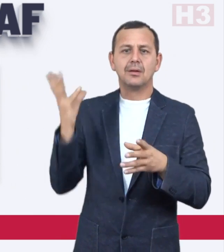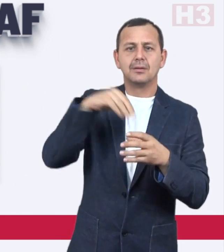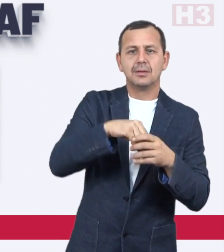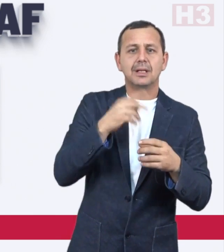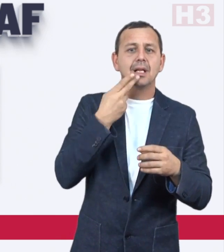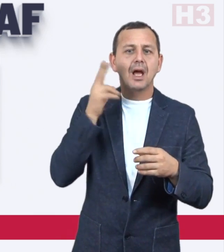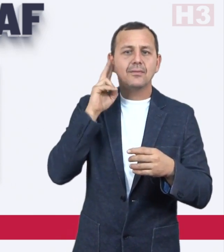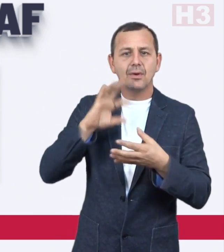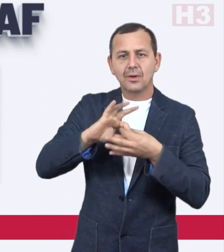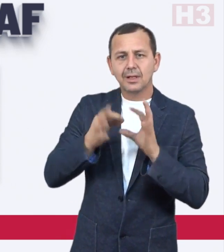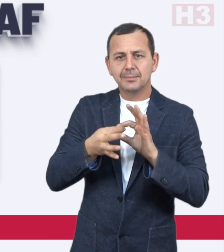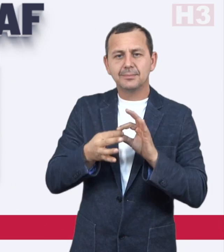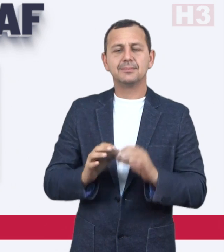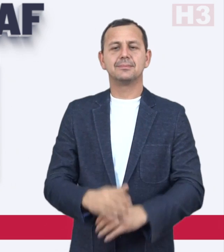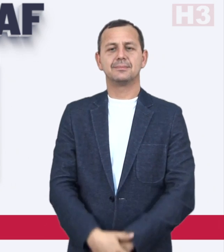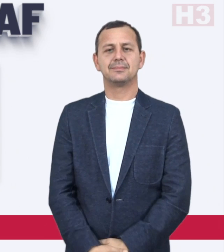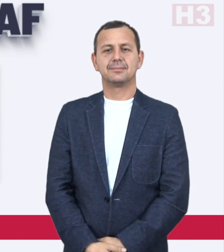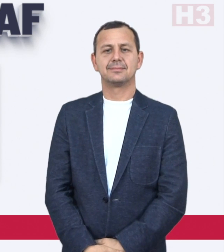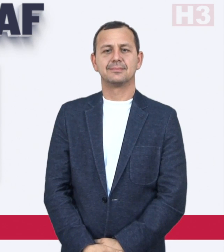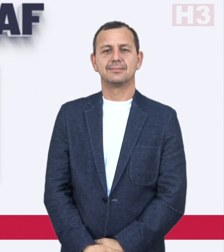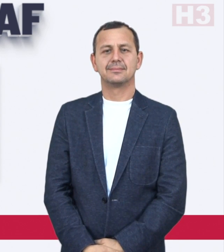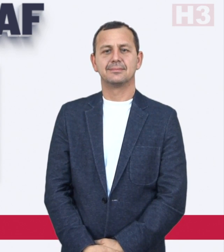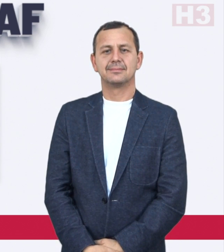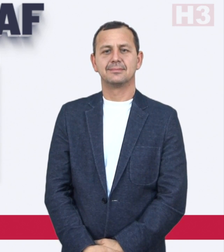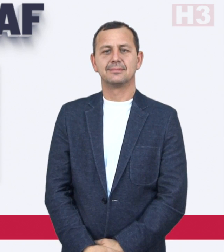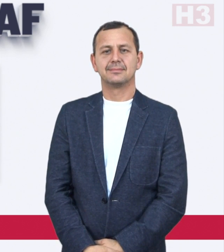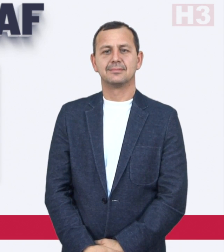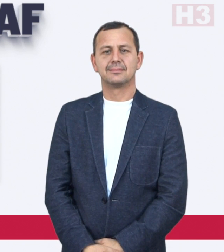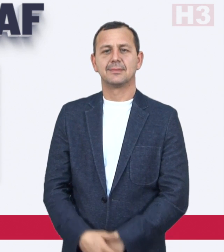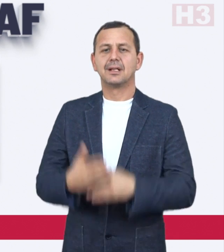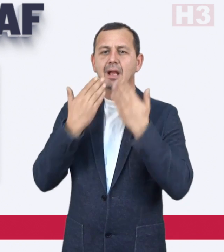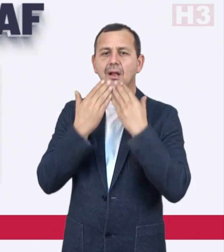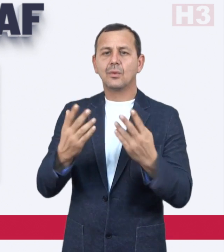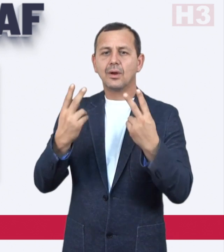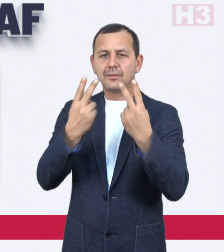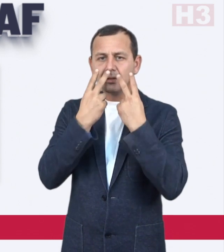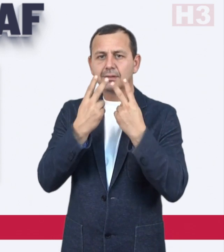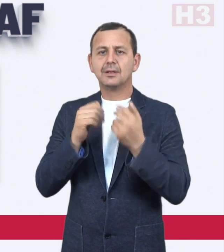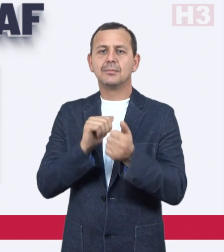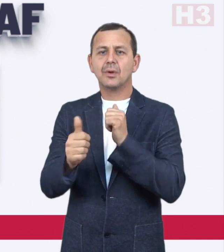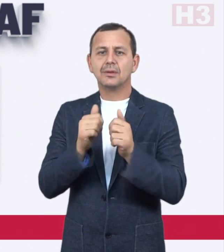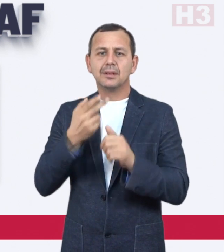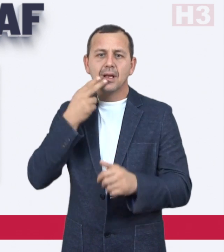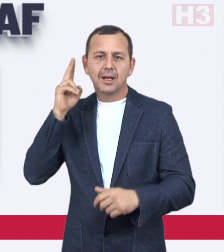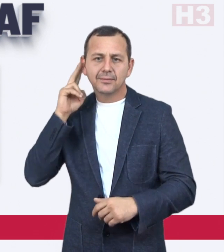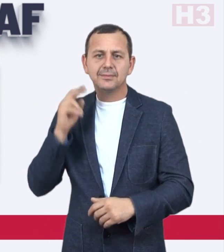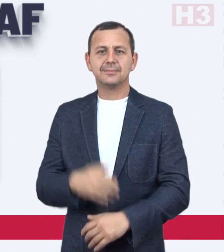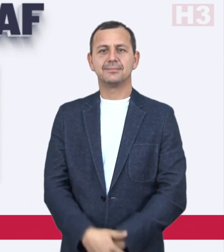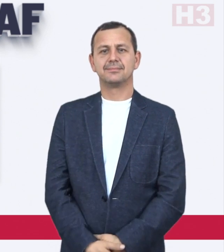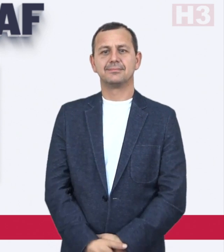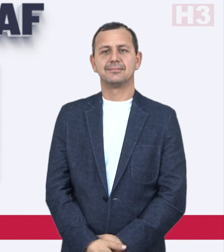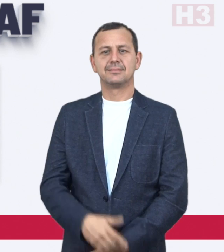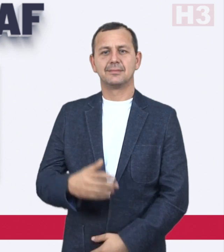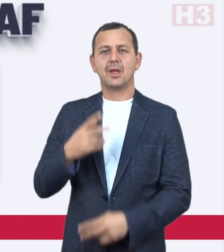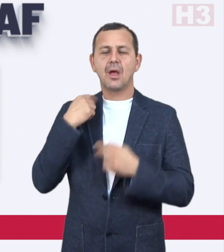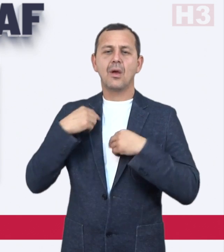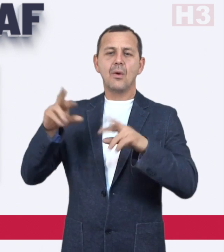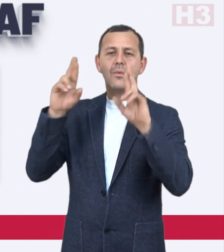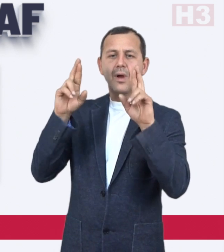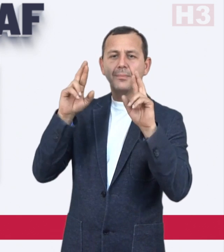to compete in the Deaflympics. Thank you for watching SportsDeaf. We hope you